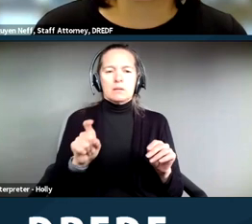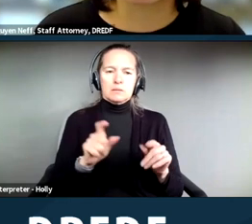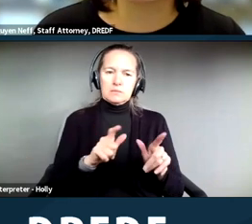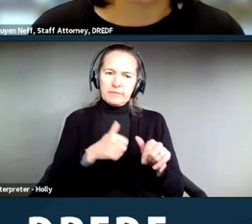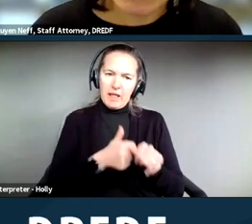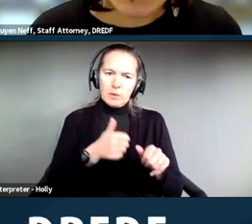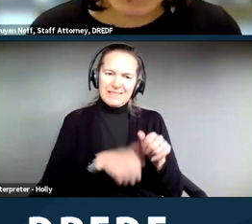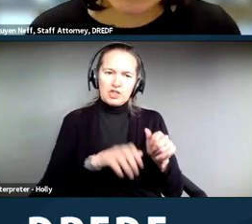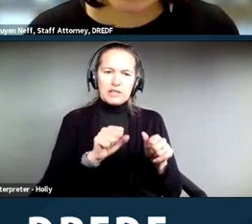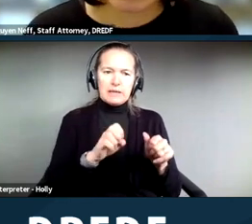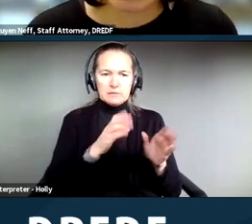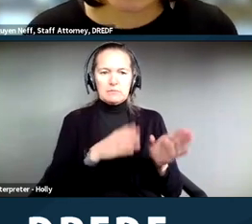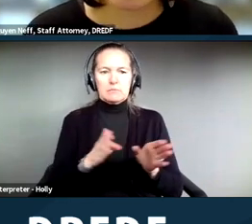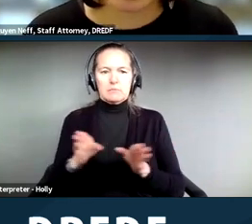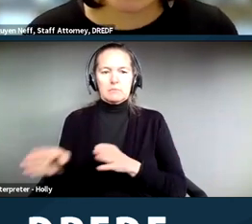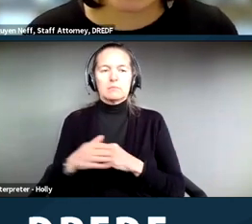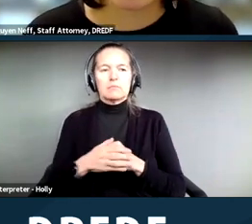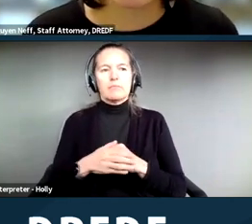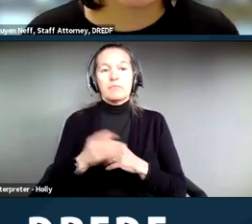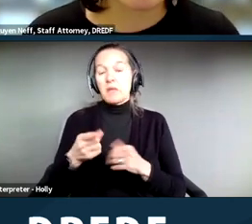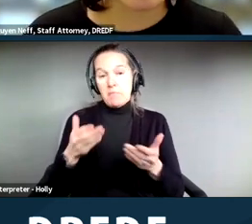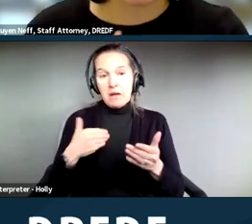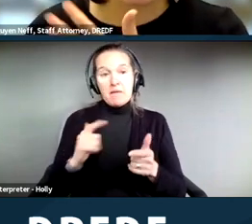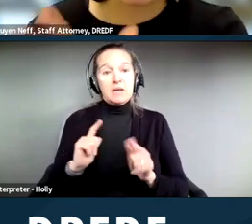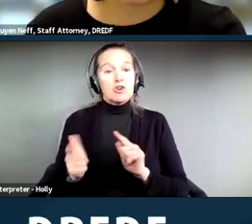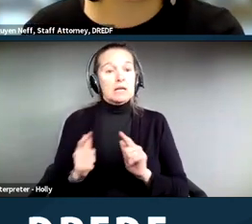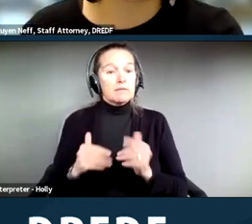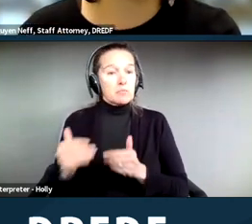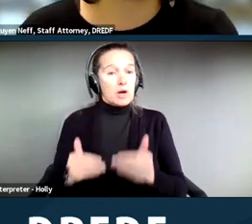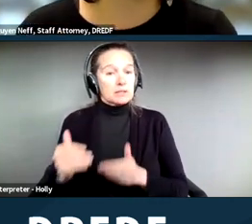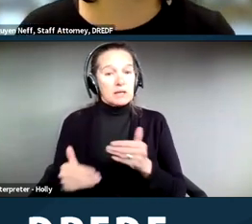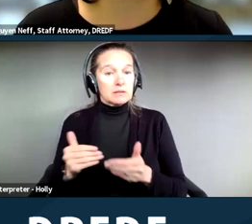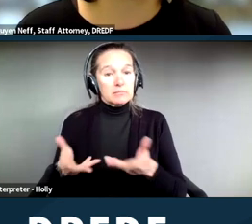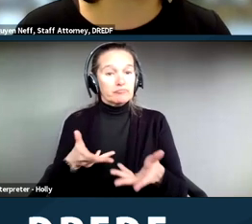They may engage in the interactive process that is something that Robbie was talking a little bit